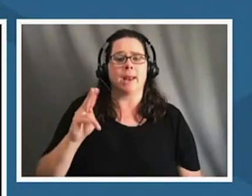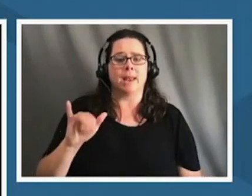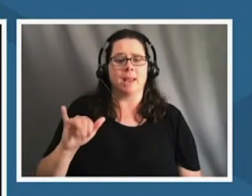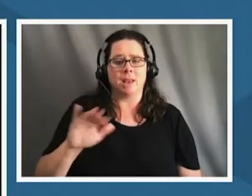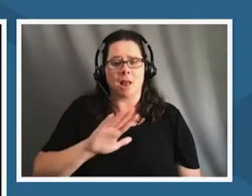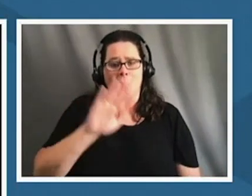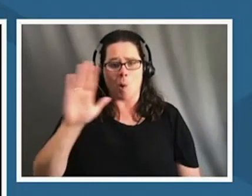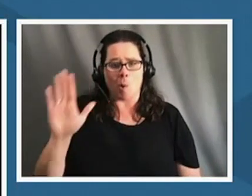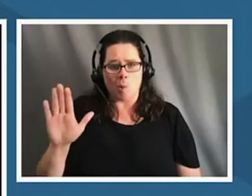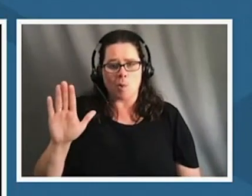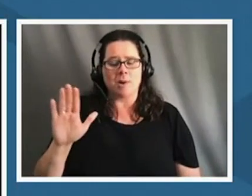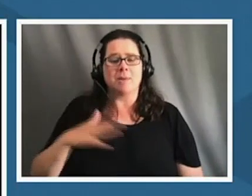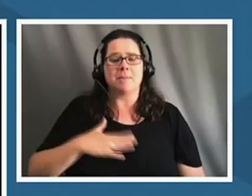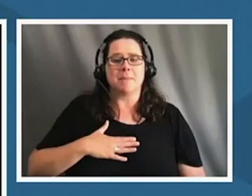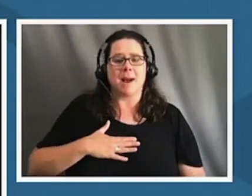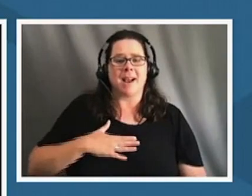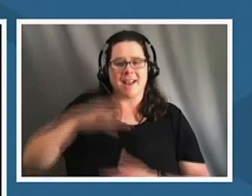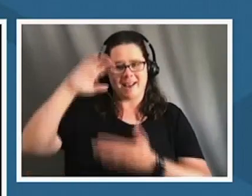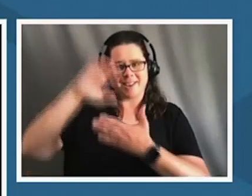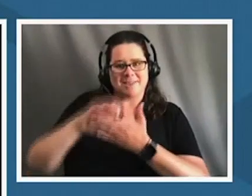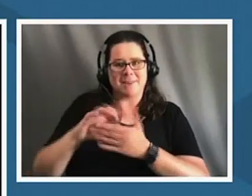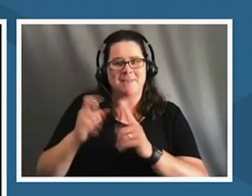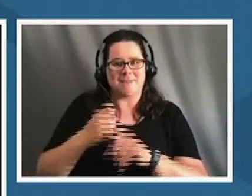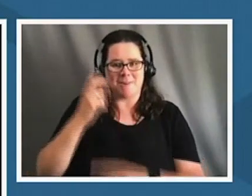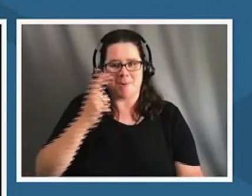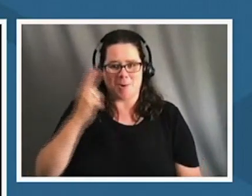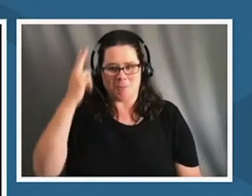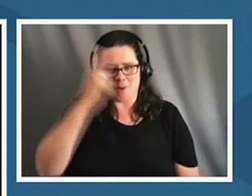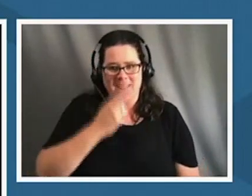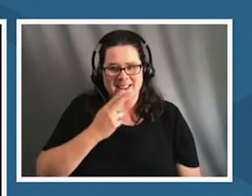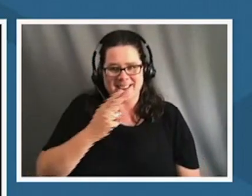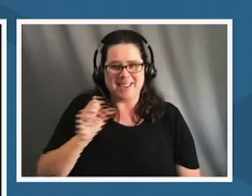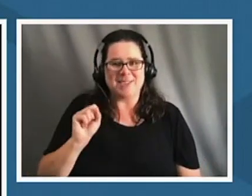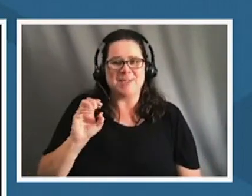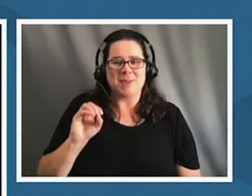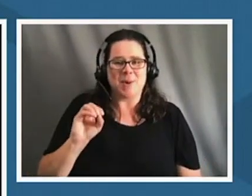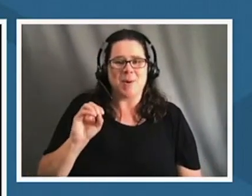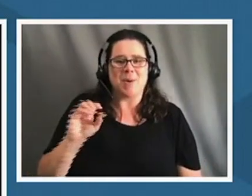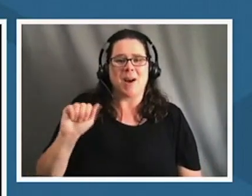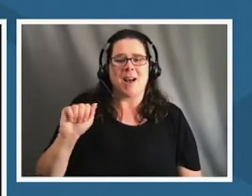my husband is from hawaii and so uh